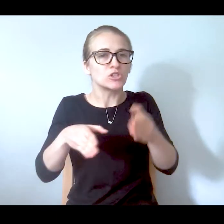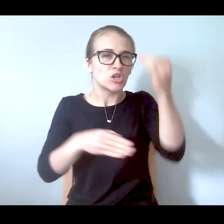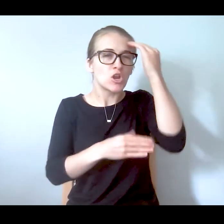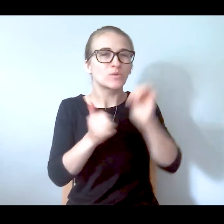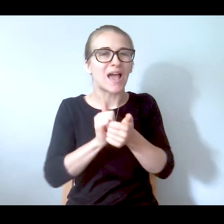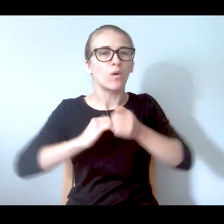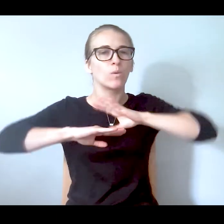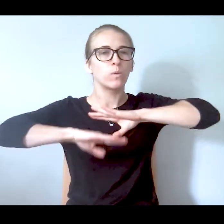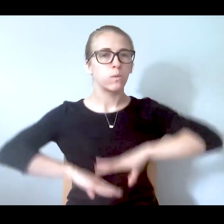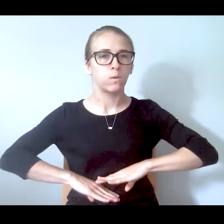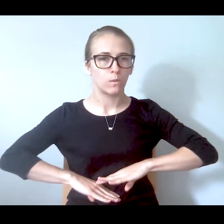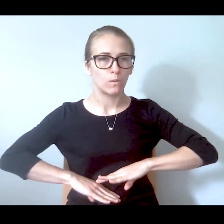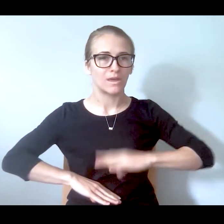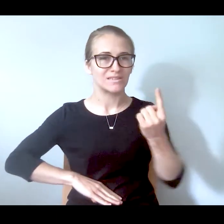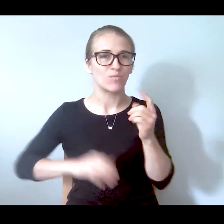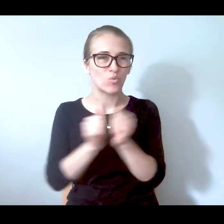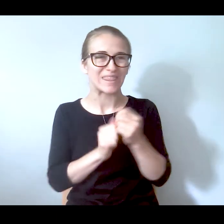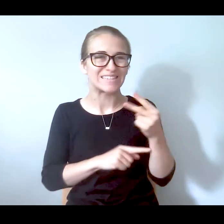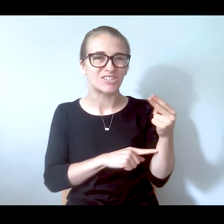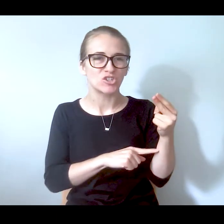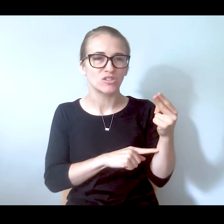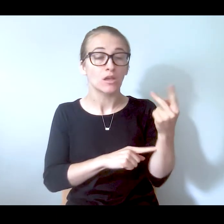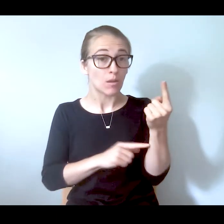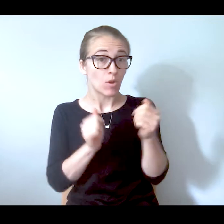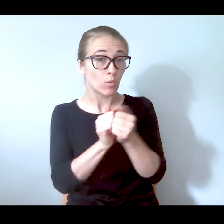trained person knows how to de-escalate someone with